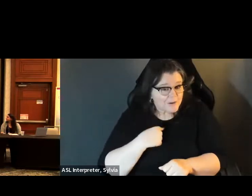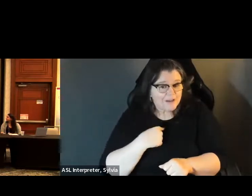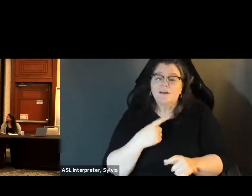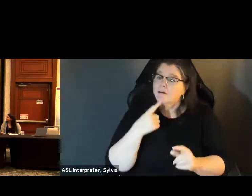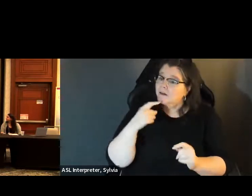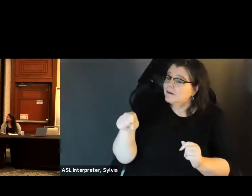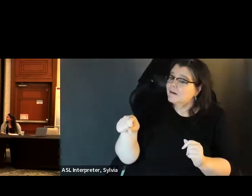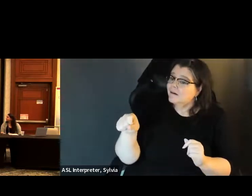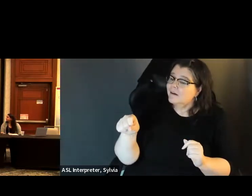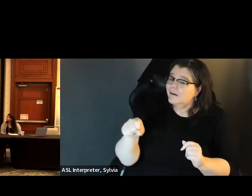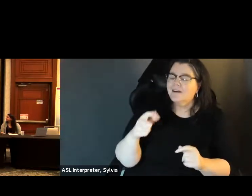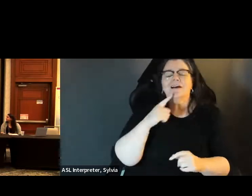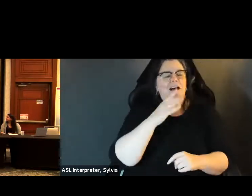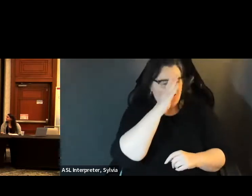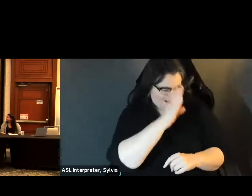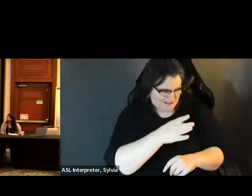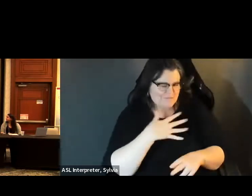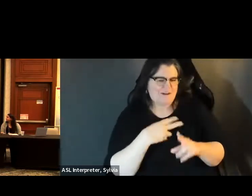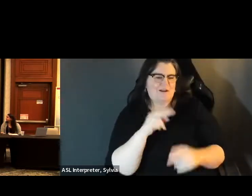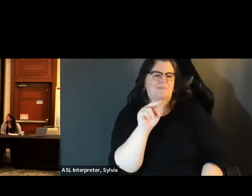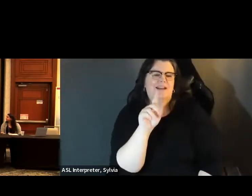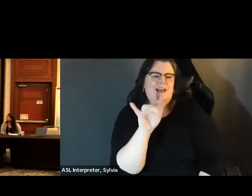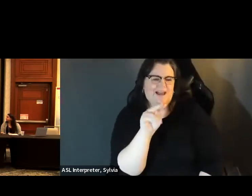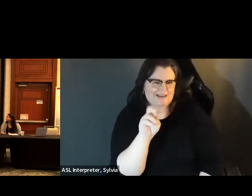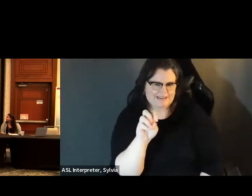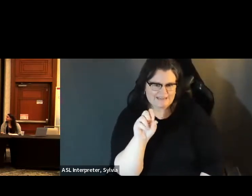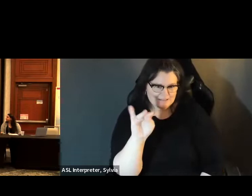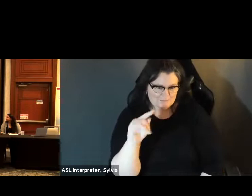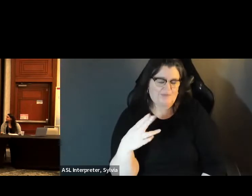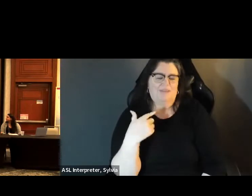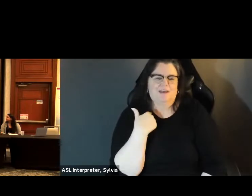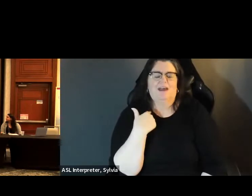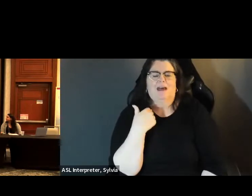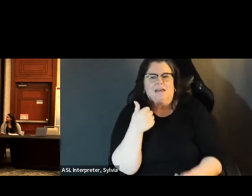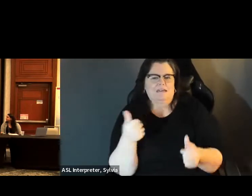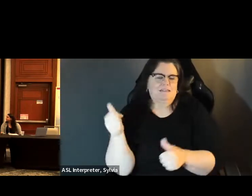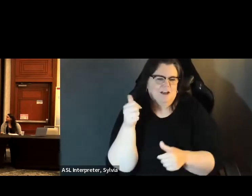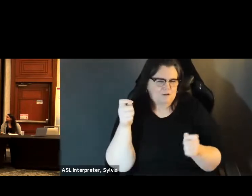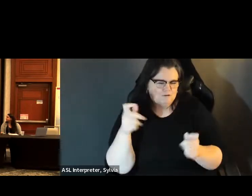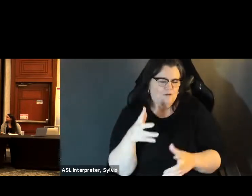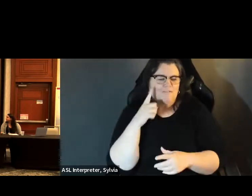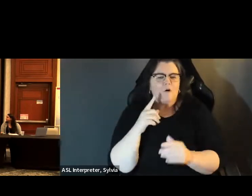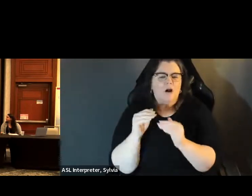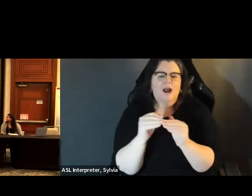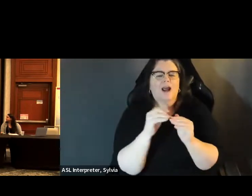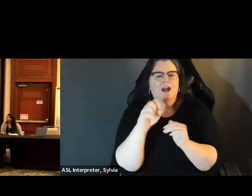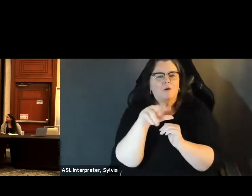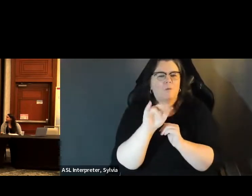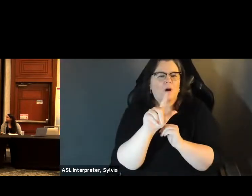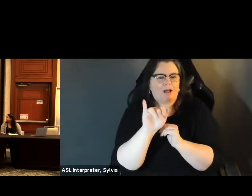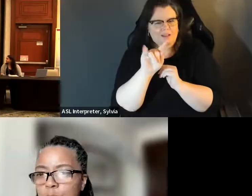our -- » Okay. All right. We're gonna go ahead and move on to some of our Okay, Hi, there. Can you hear me? All right? » Nadine: Hi there. Can you hear me all right. » Maddie: Yes. » Nadine: Hi, my name is Hi! My name is Nadine Smith. I am the executive director of Equality, Florida.